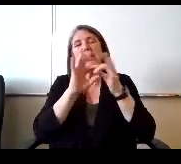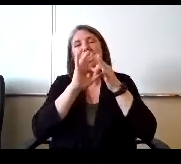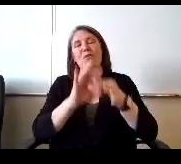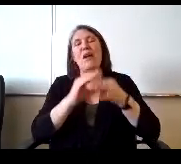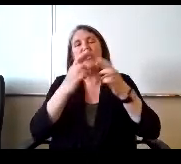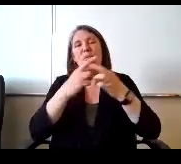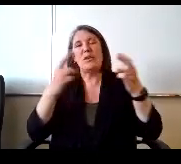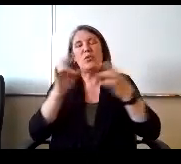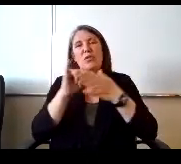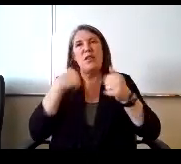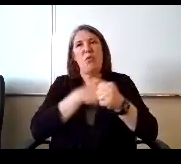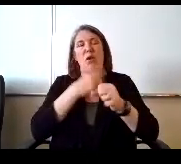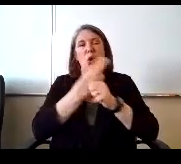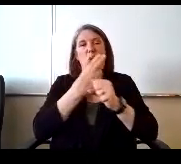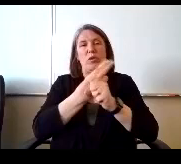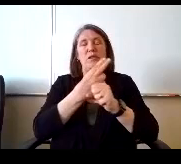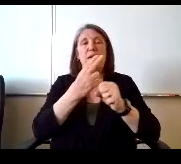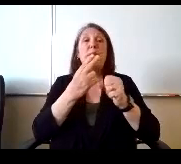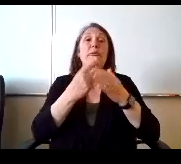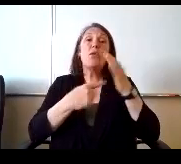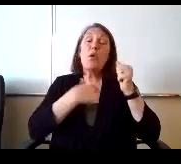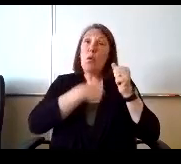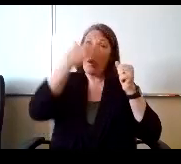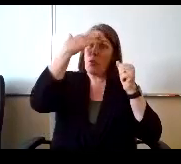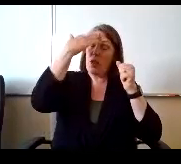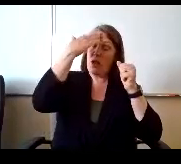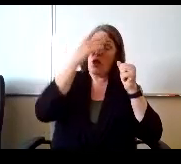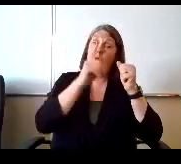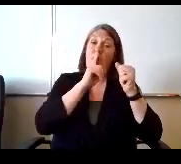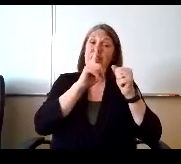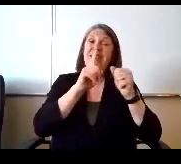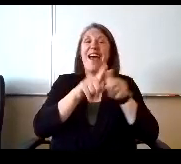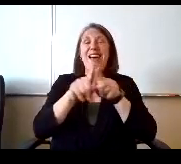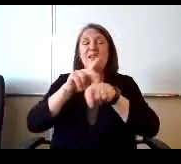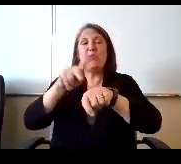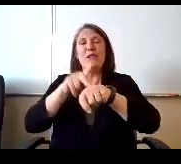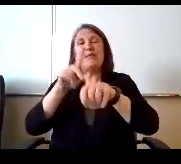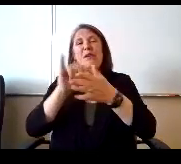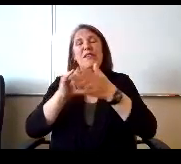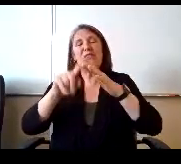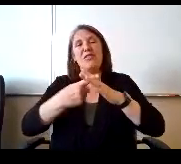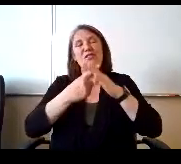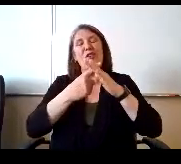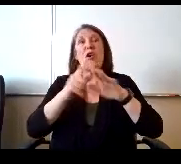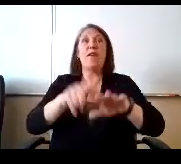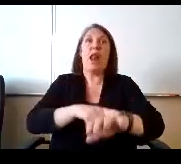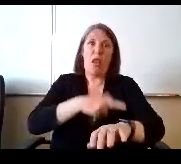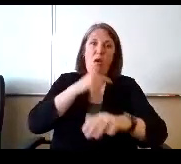And So what we know is principles. Is this really is just the start of a long process because we